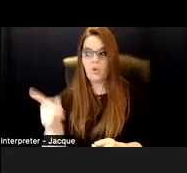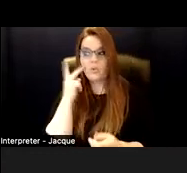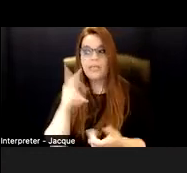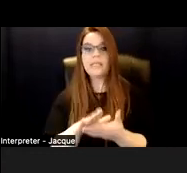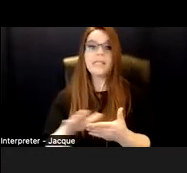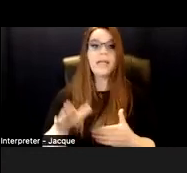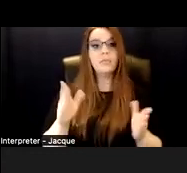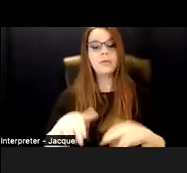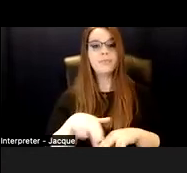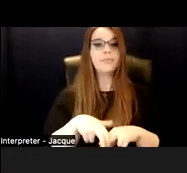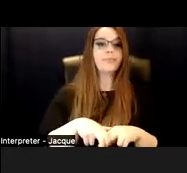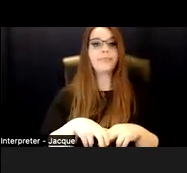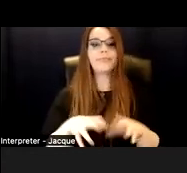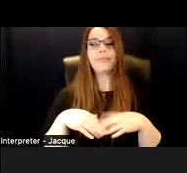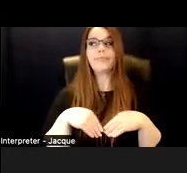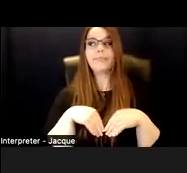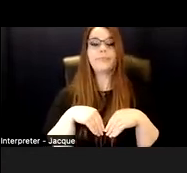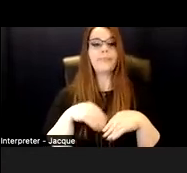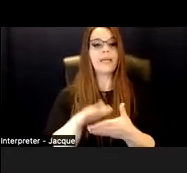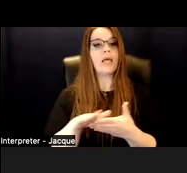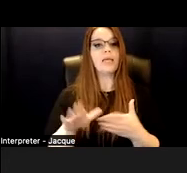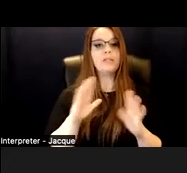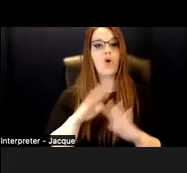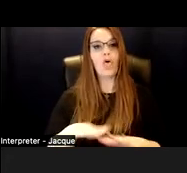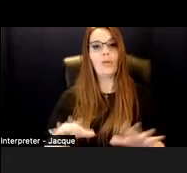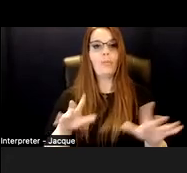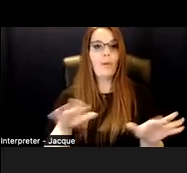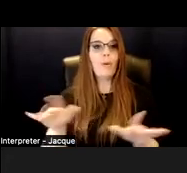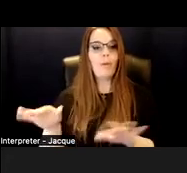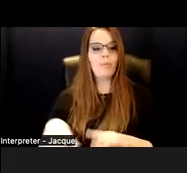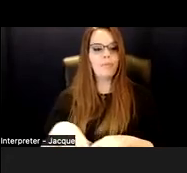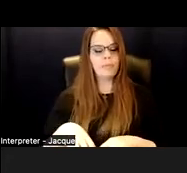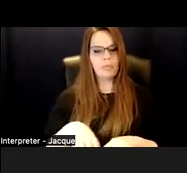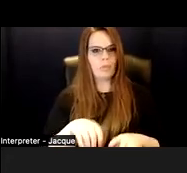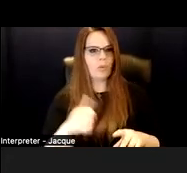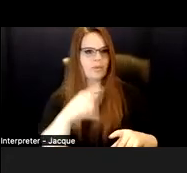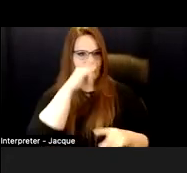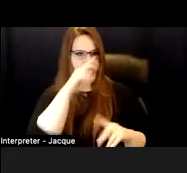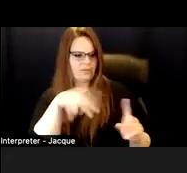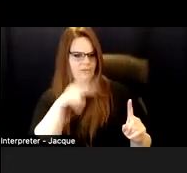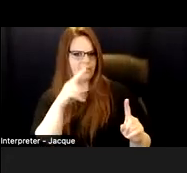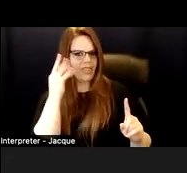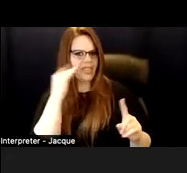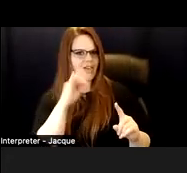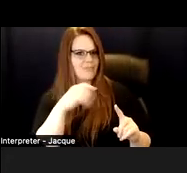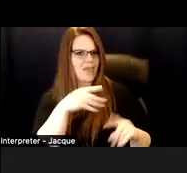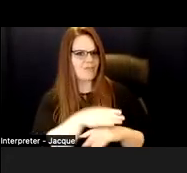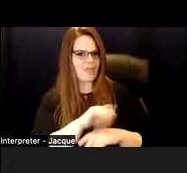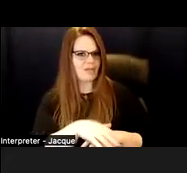on the sofa all nice and calm? What did the other kids think about me after that? I got some names.